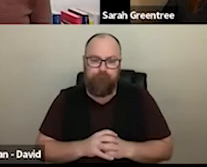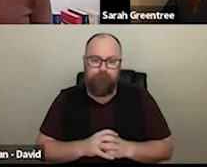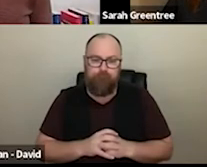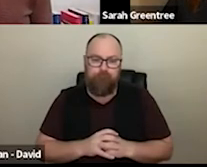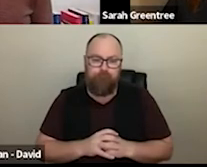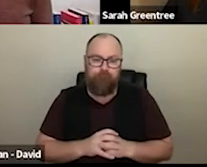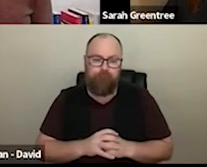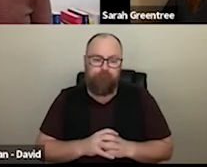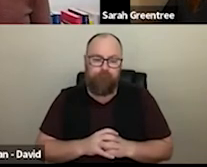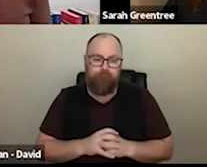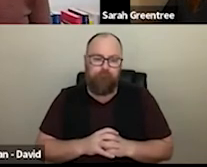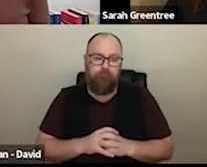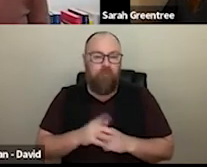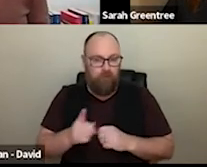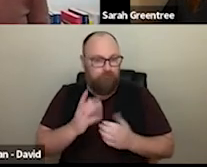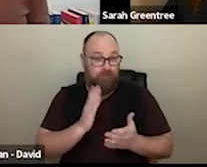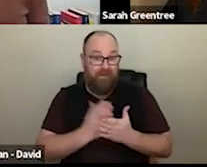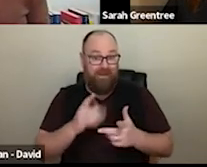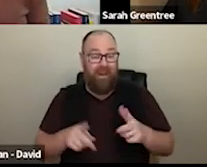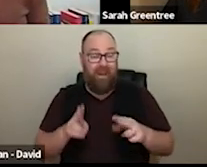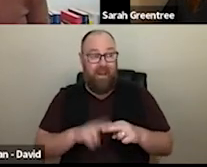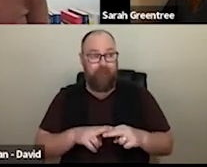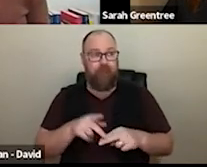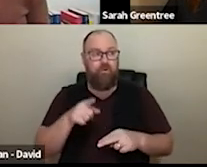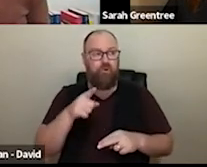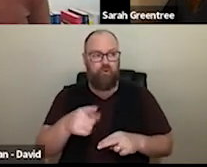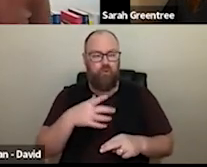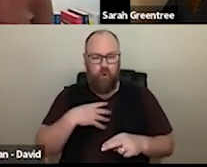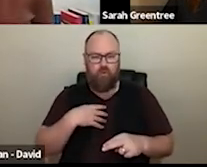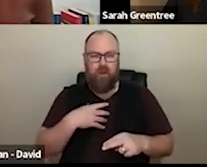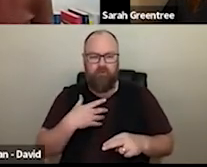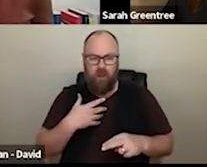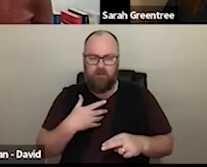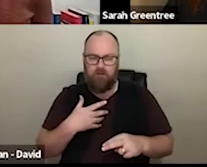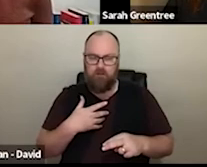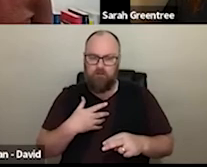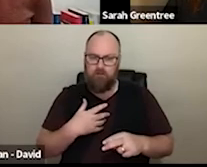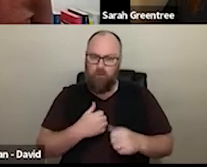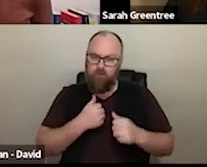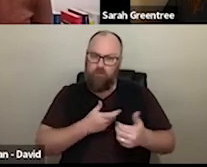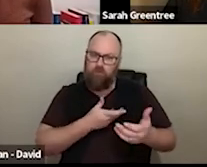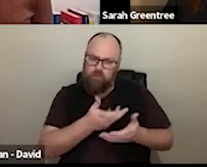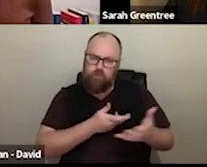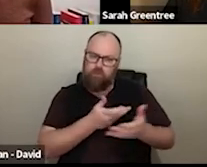you would have a discussion around the context of an application in a particular art practice area, then I would contact one of the heads of practice to have that discussion. As well. So, what might do Other technical right? But certainly, if you wanted to have, I guess I a discussion around